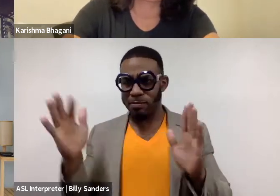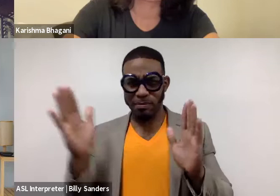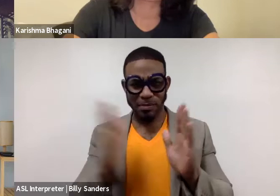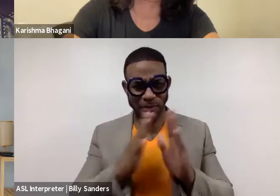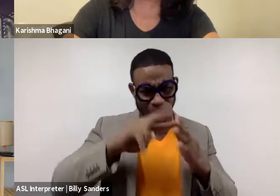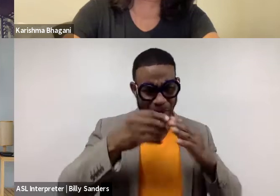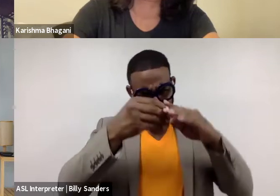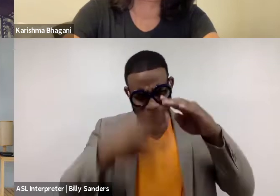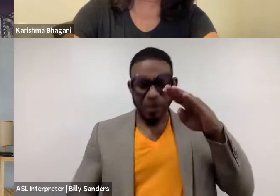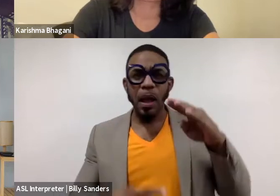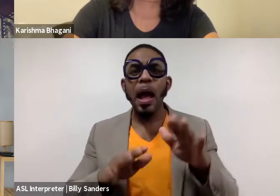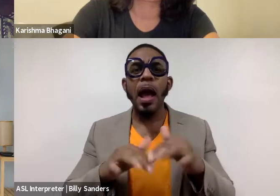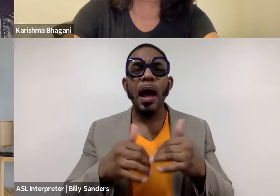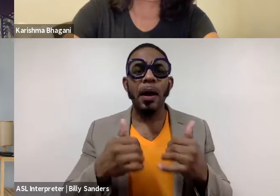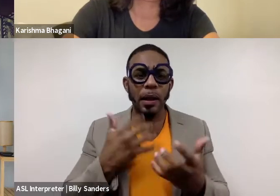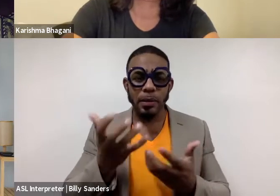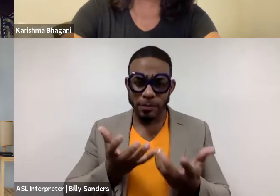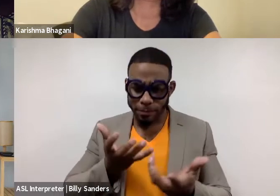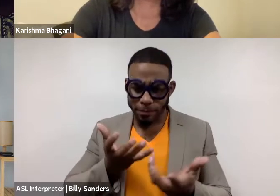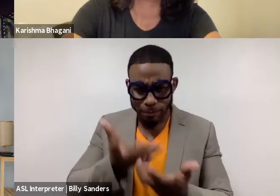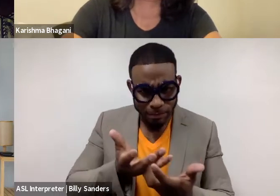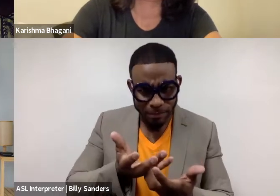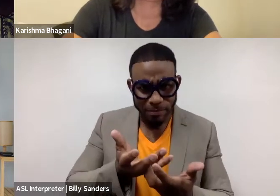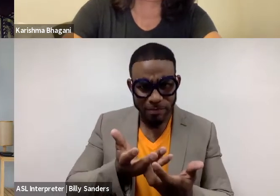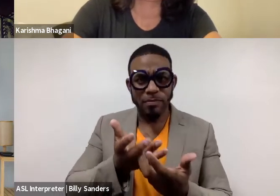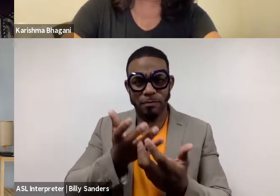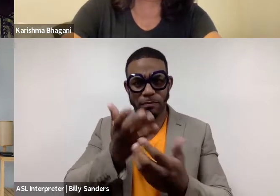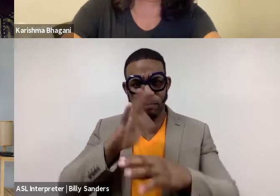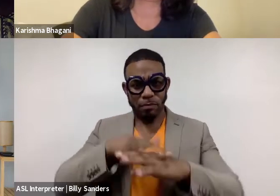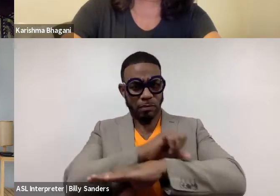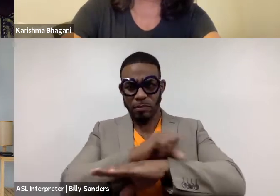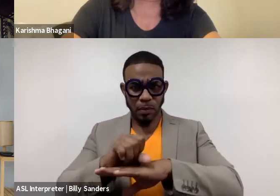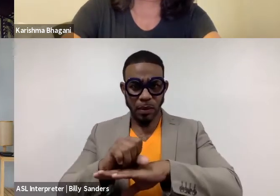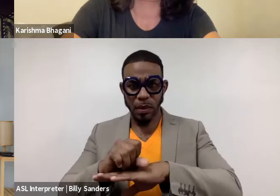And then how can I bring it on the stage in the way to not take any position.